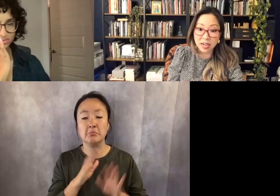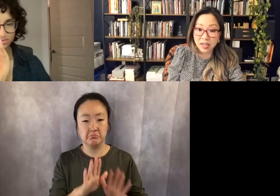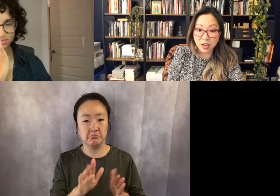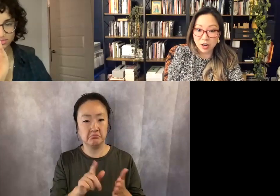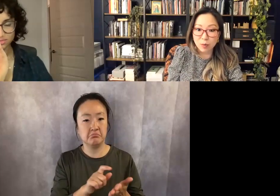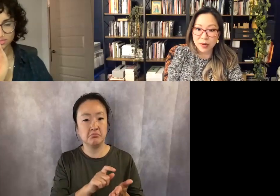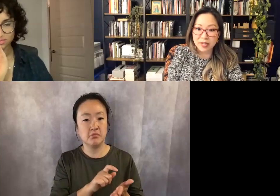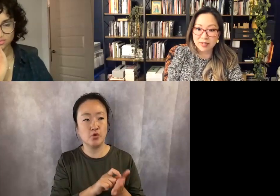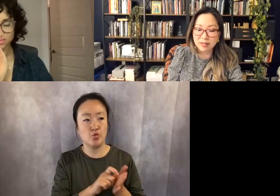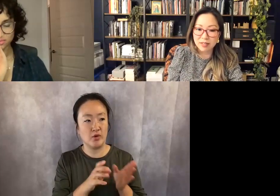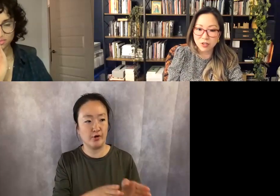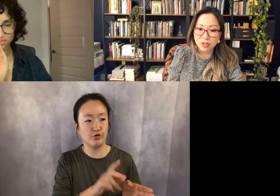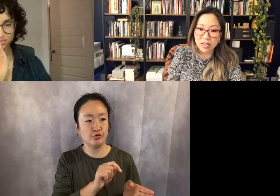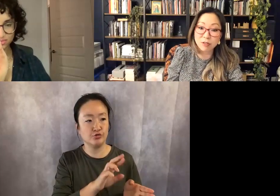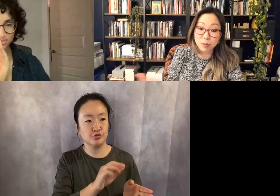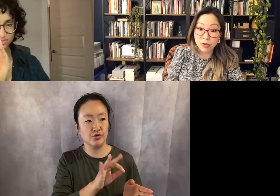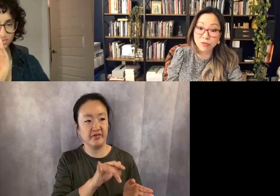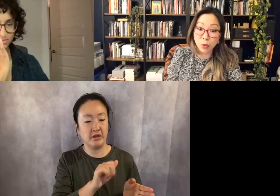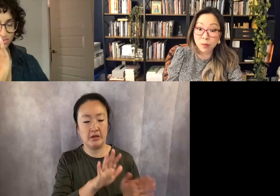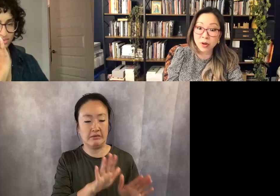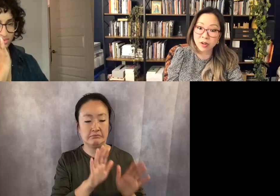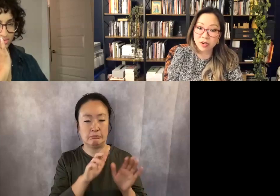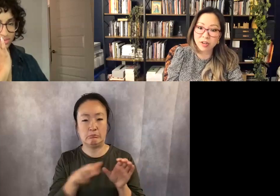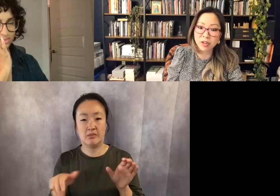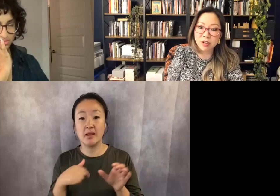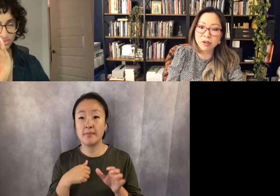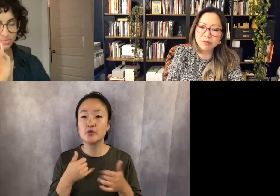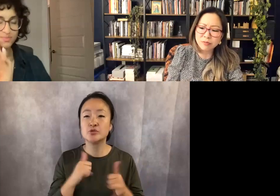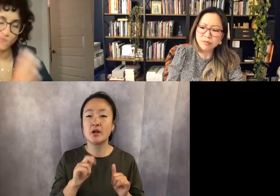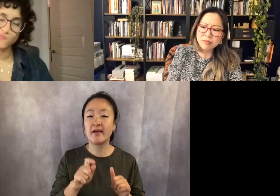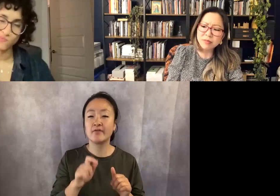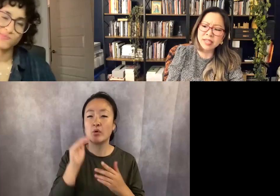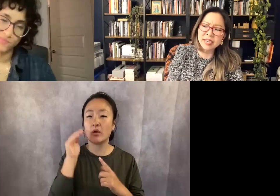go. 00:50:57.000 --> 00:51:05.000 But you still have to perform her, you know,